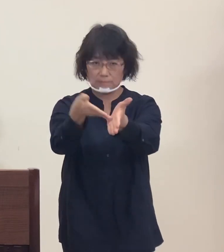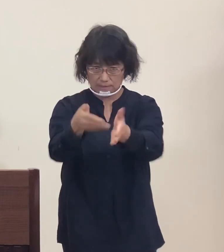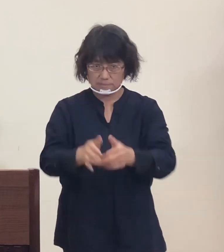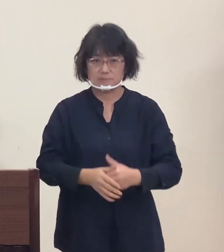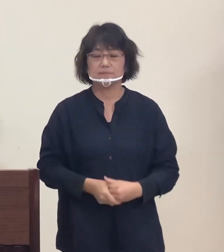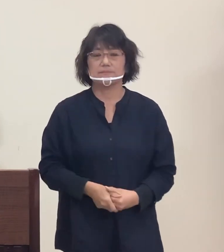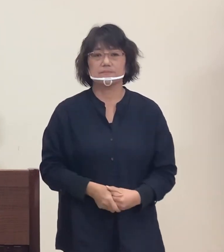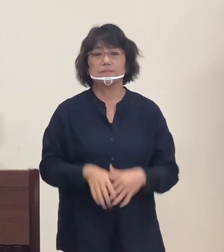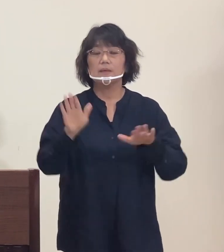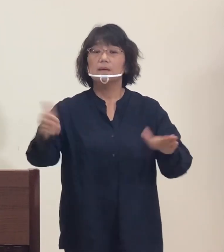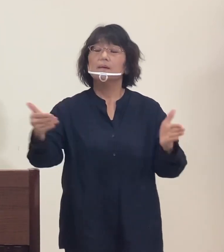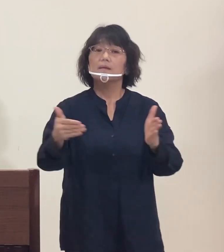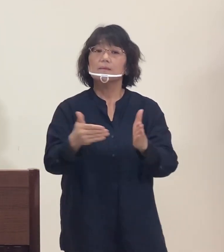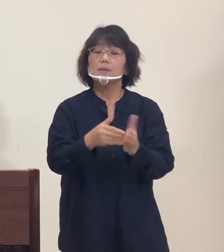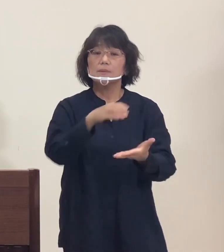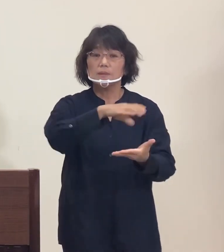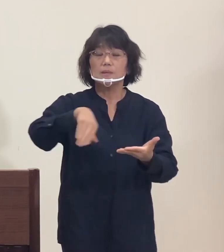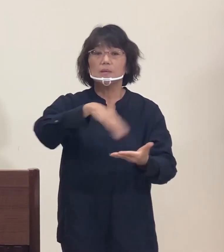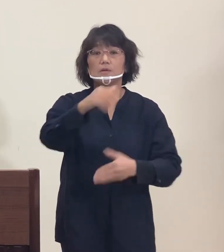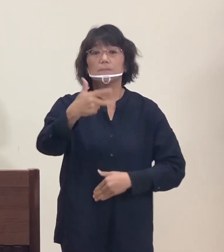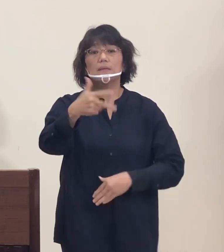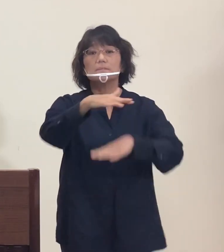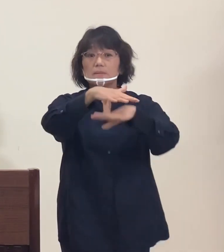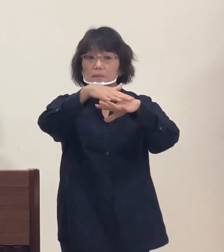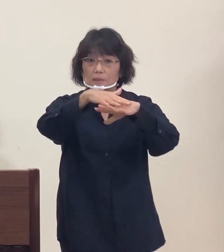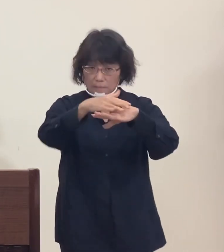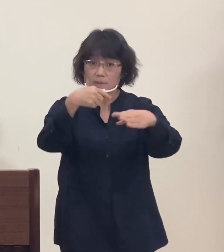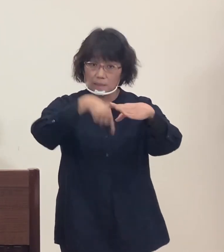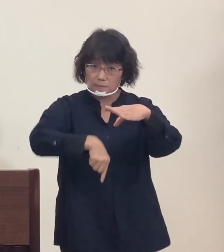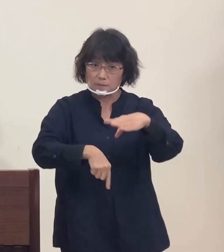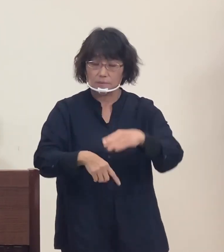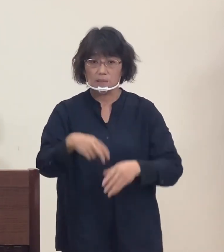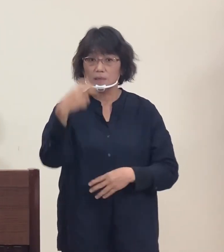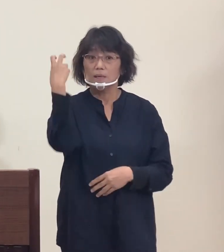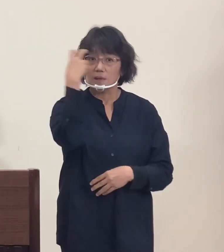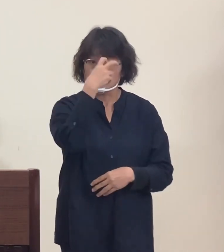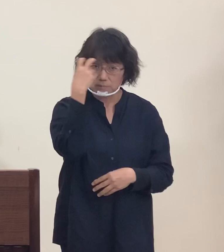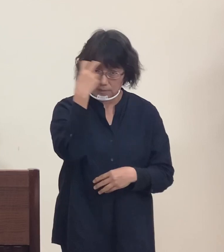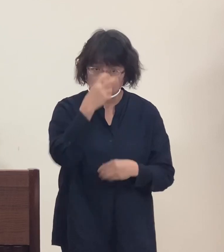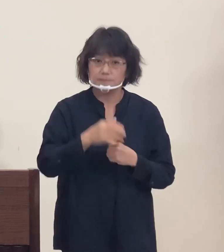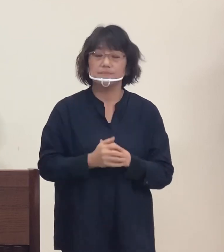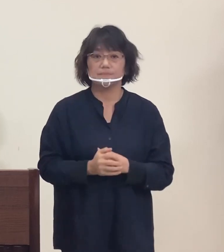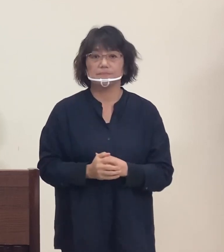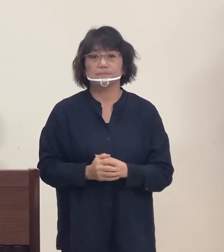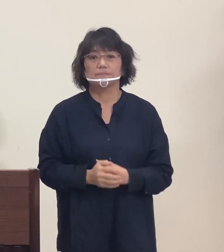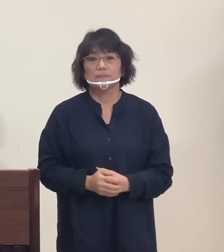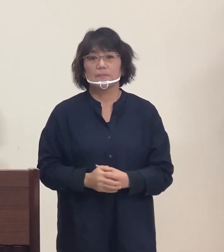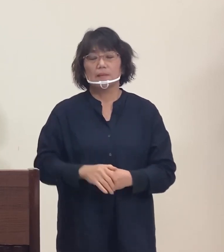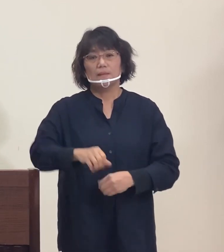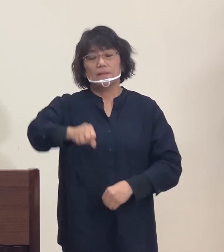So far, the number of Covid-19 infections confirmed in Koriyama City